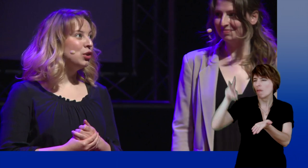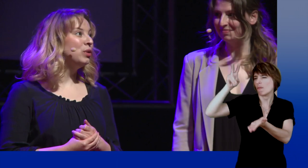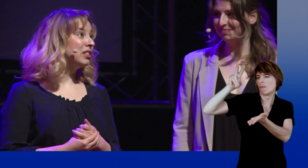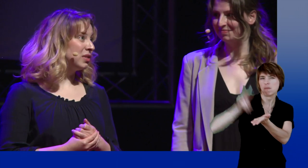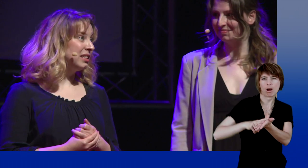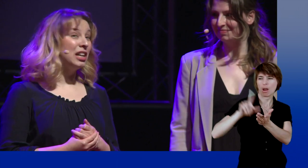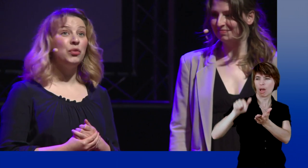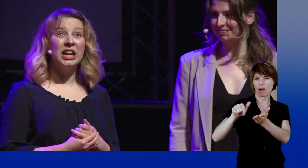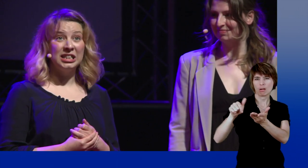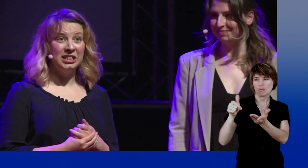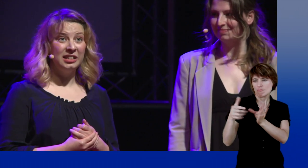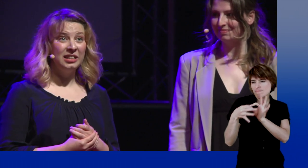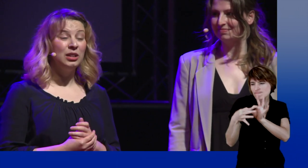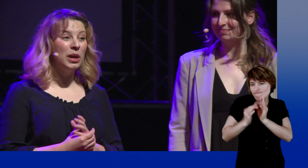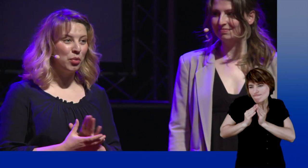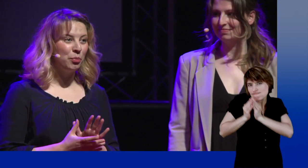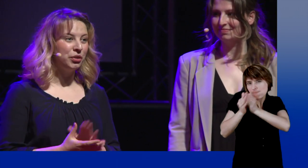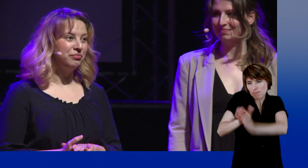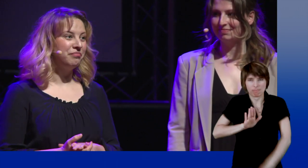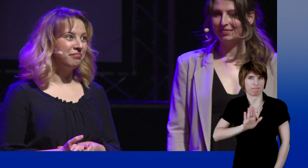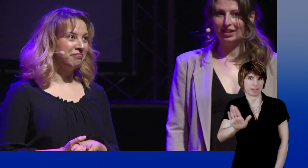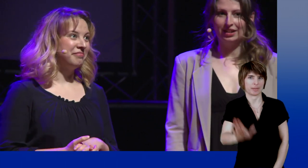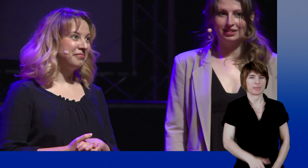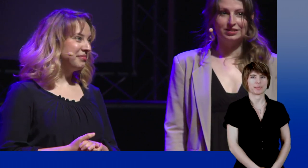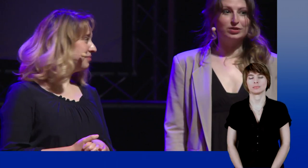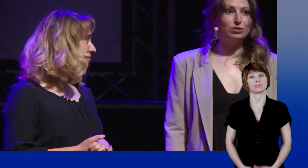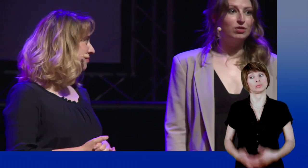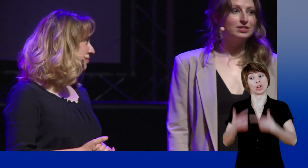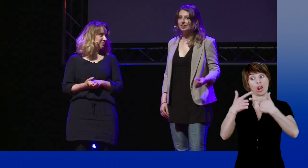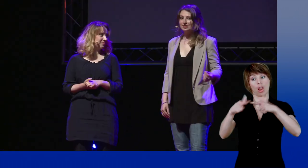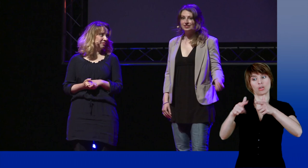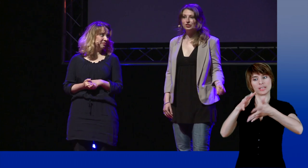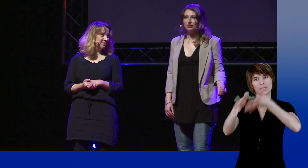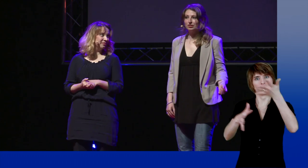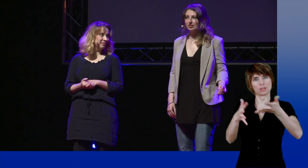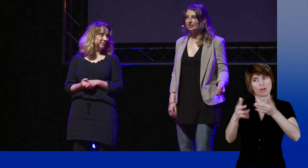an intensity and a truthfulness that can't be found elsewhere. It is also a demanding language,